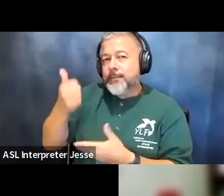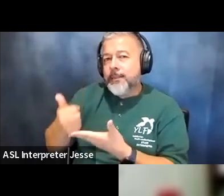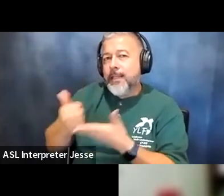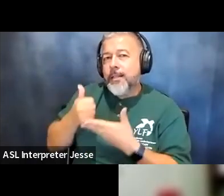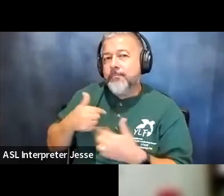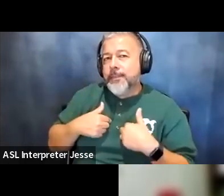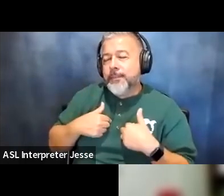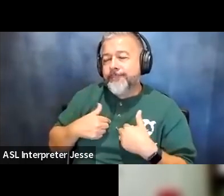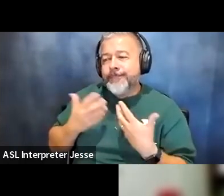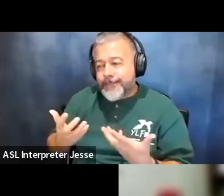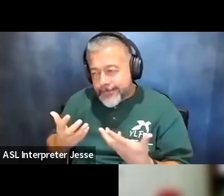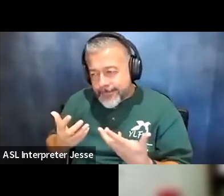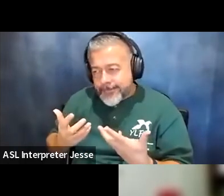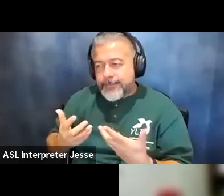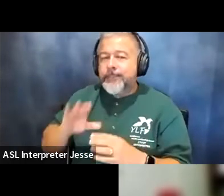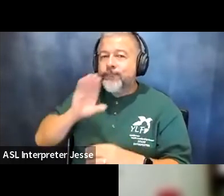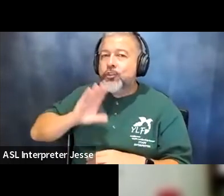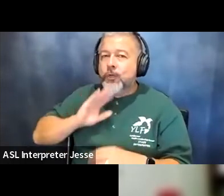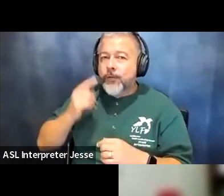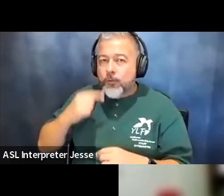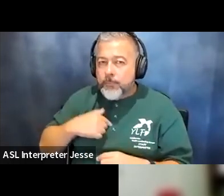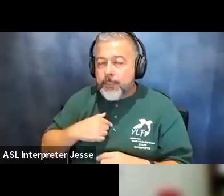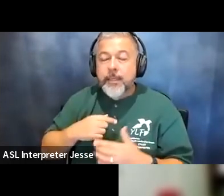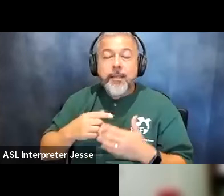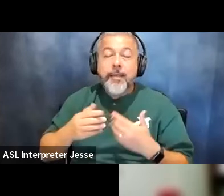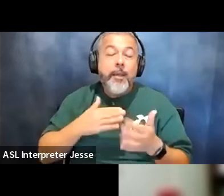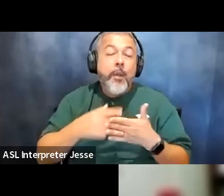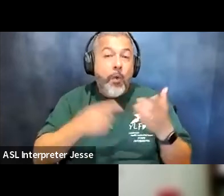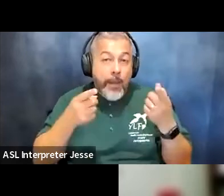it was frustrating to me so what i ended up doing and this is where the advocating was